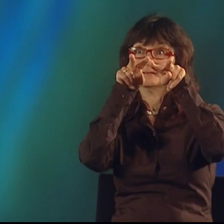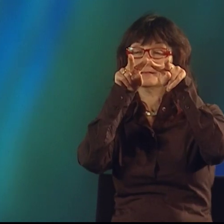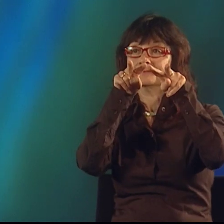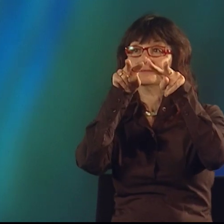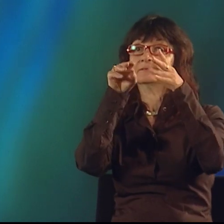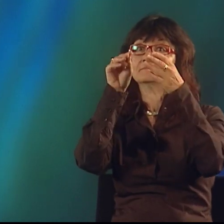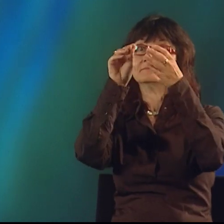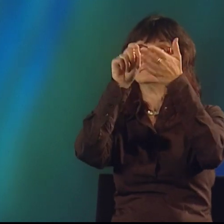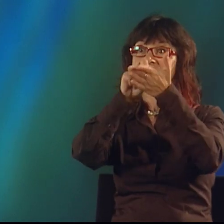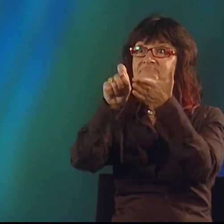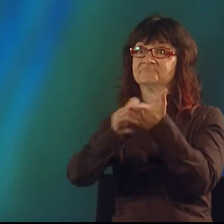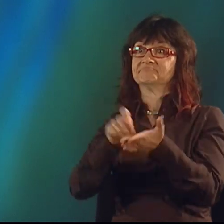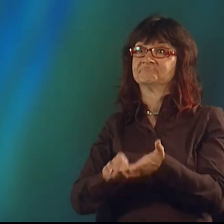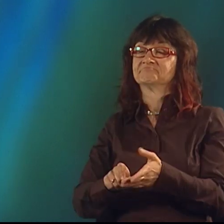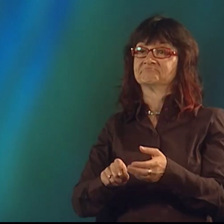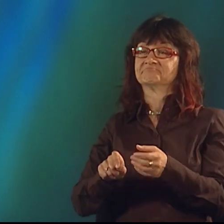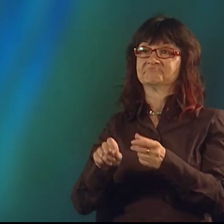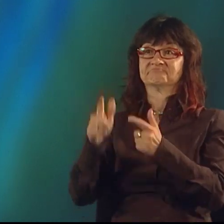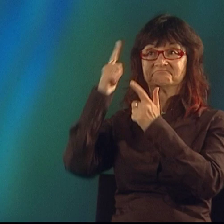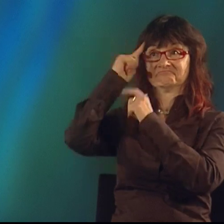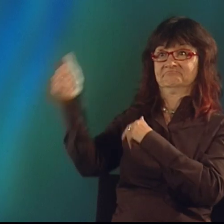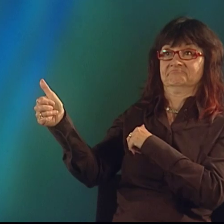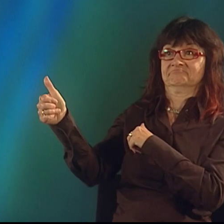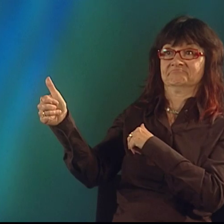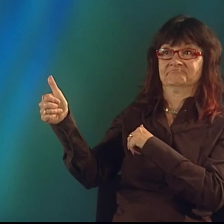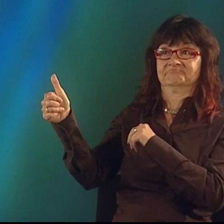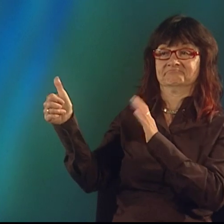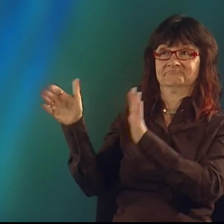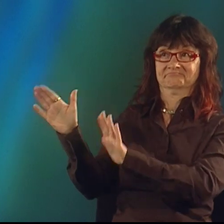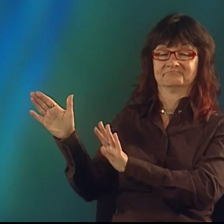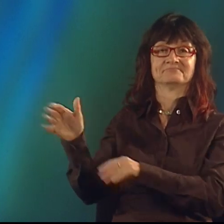and she would watch the performance and write down the words.